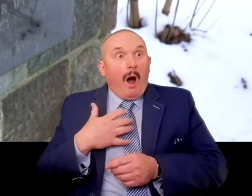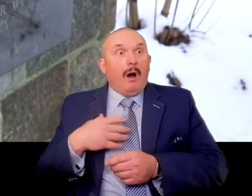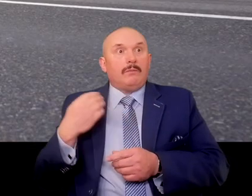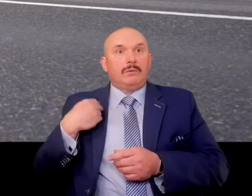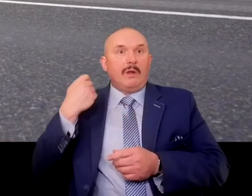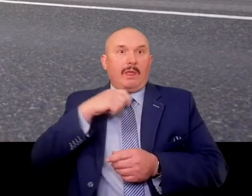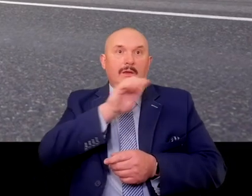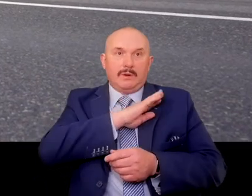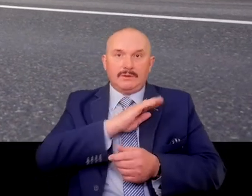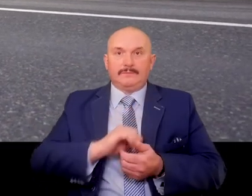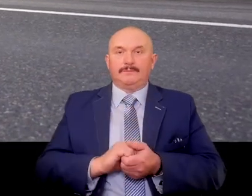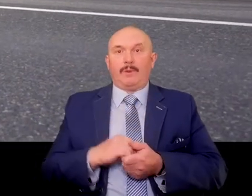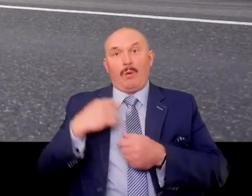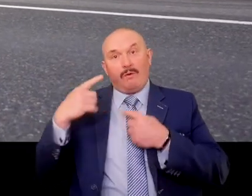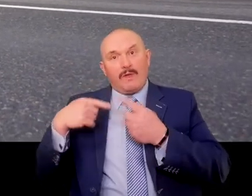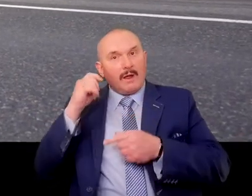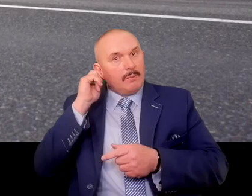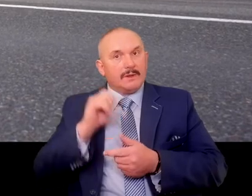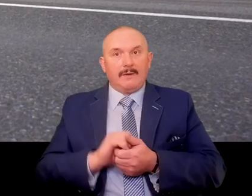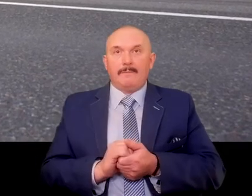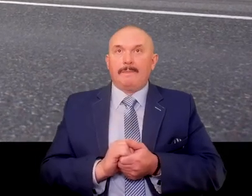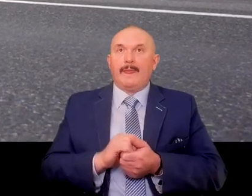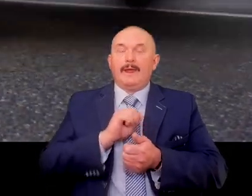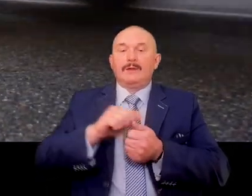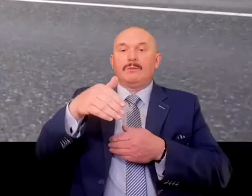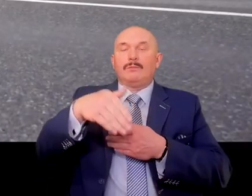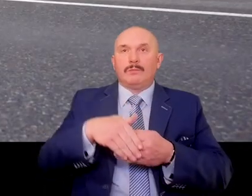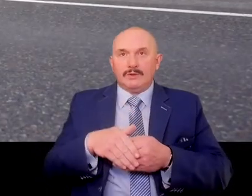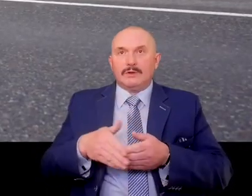We are by the road leading from Krokowa towards Wejherowo.